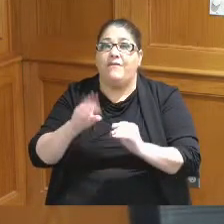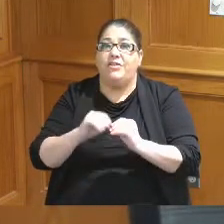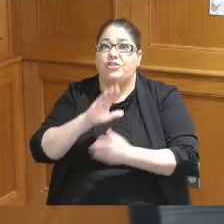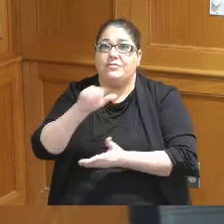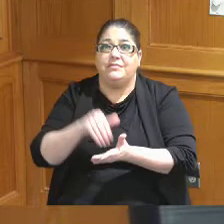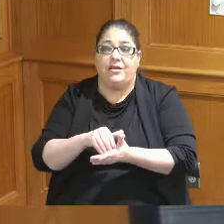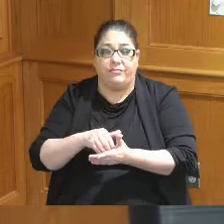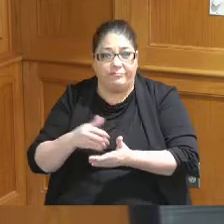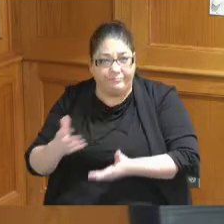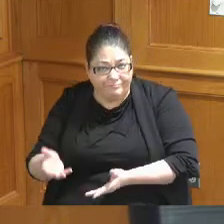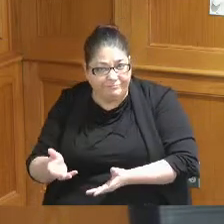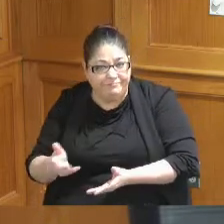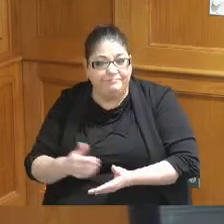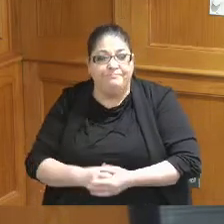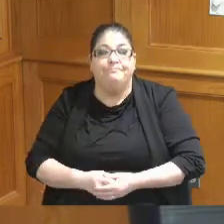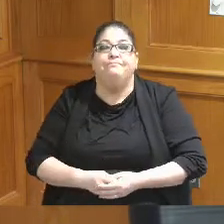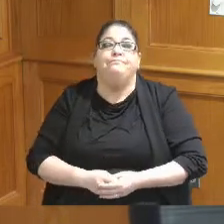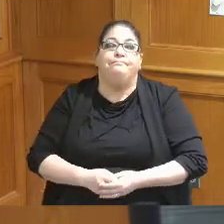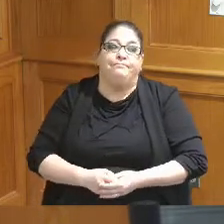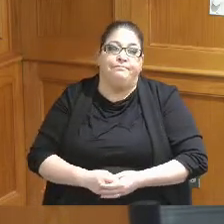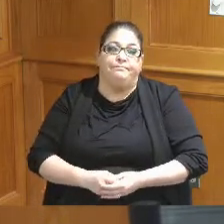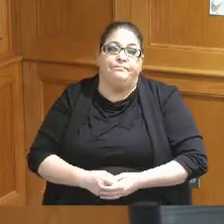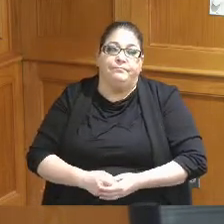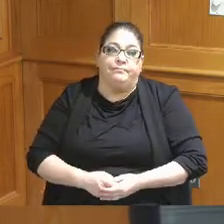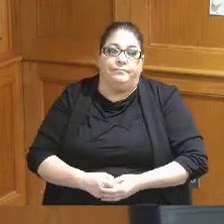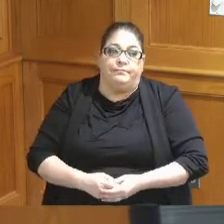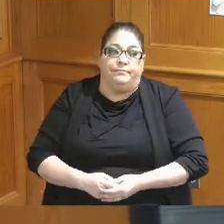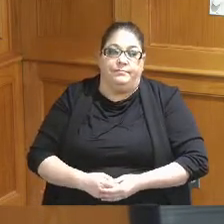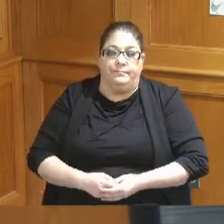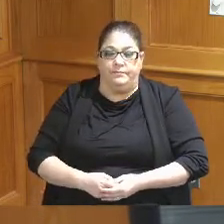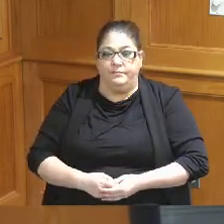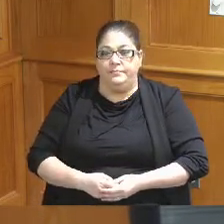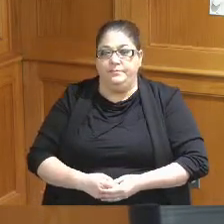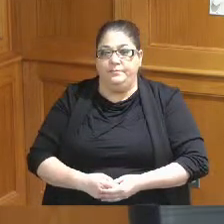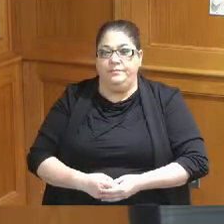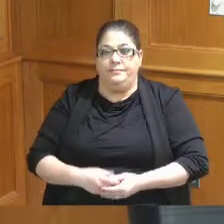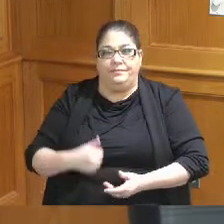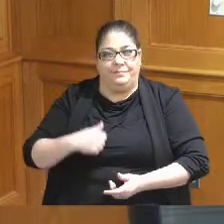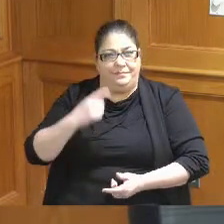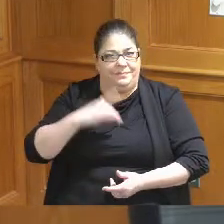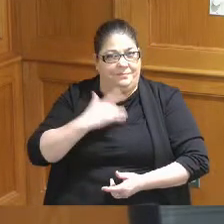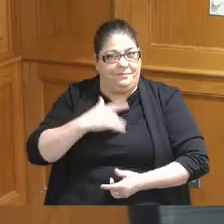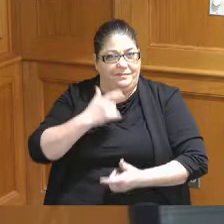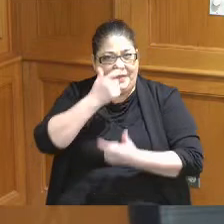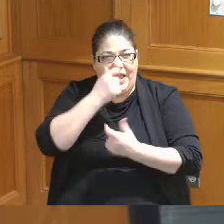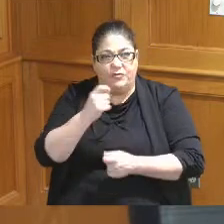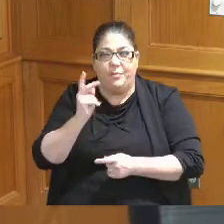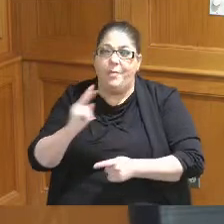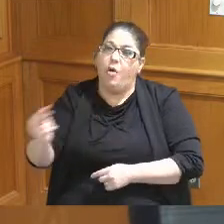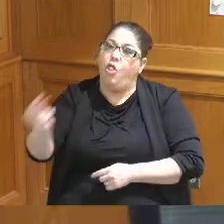with that being said I am it's interesting because people would look at me as you know